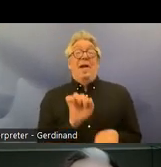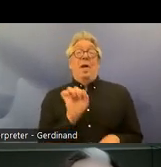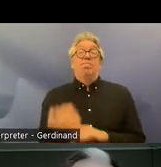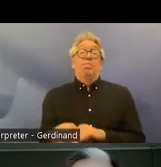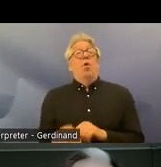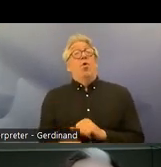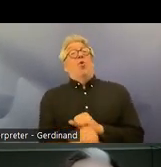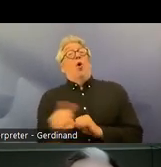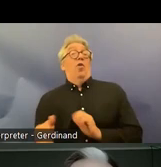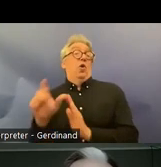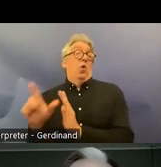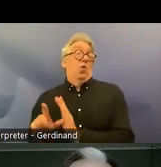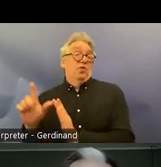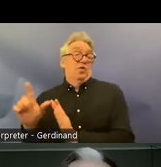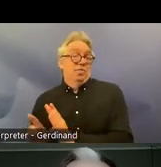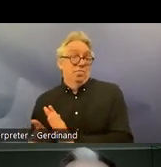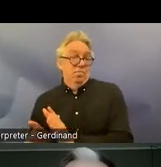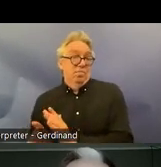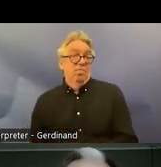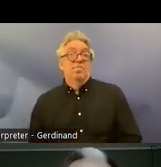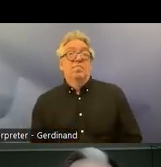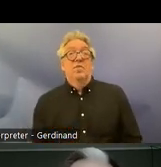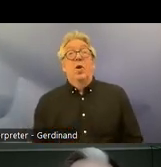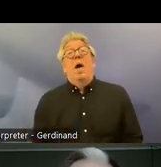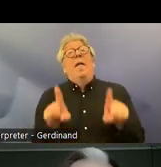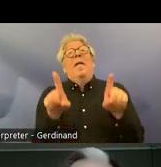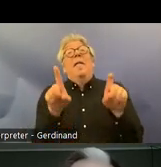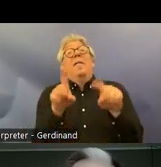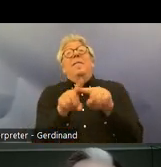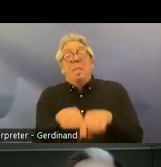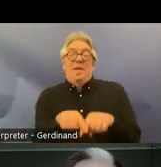depending on how the incorporation law looks